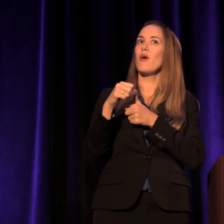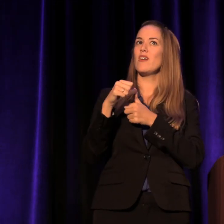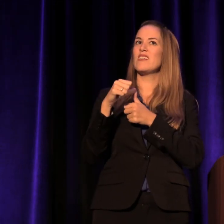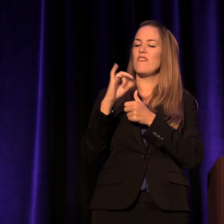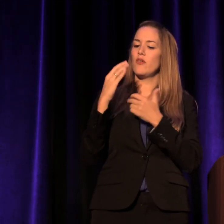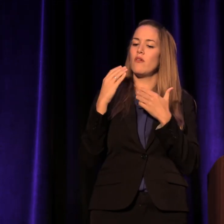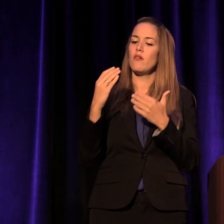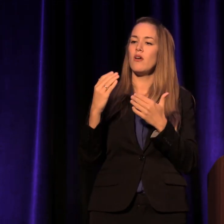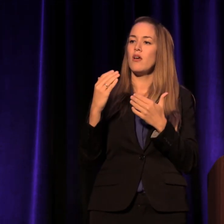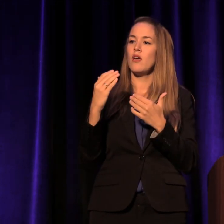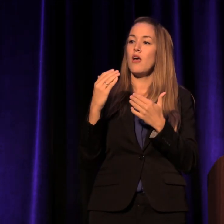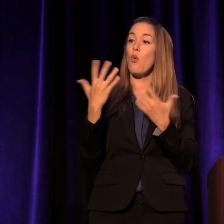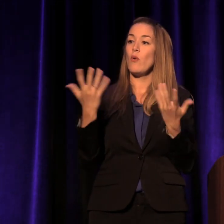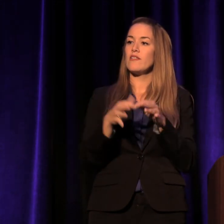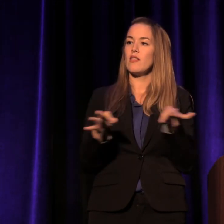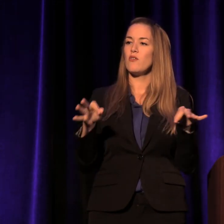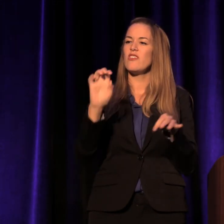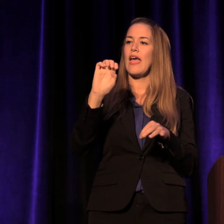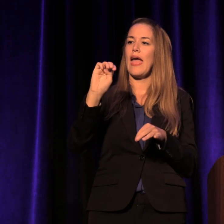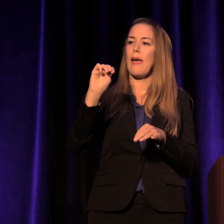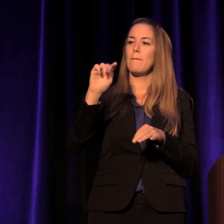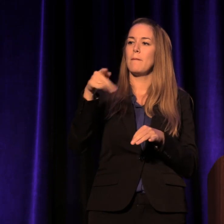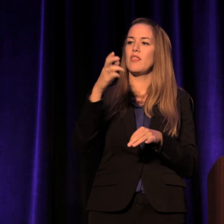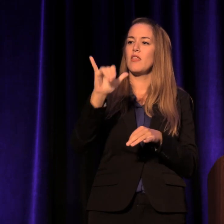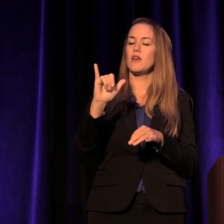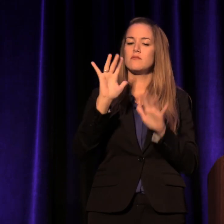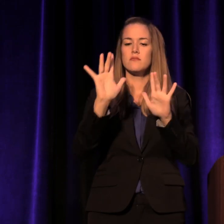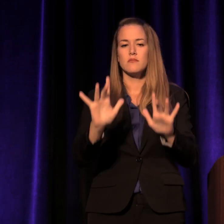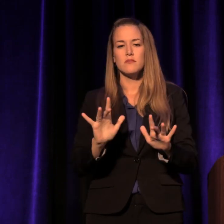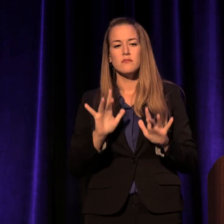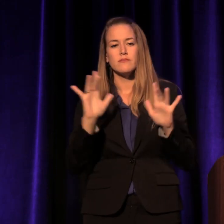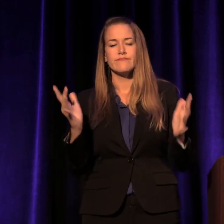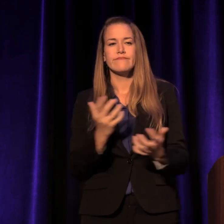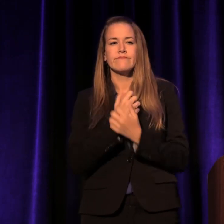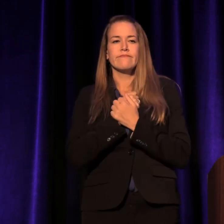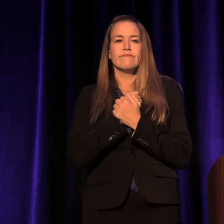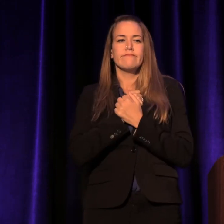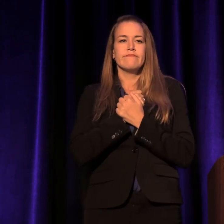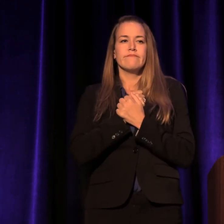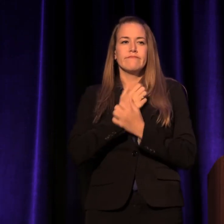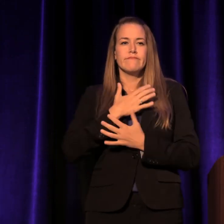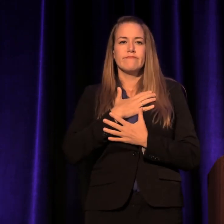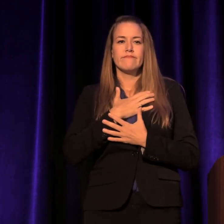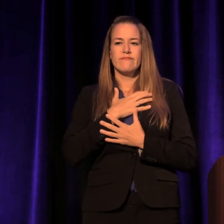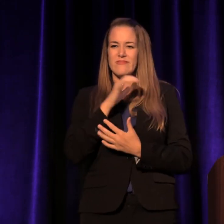is empathy and compassion. No one is a perfect person,